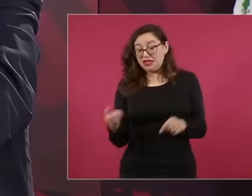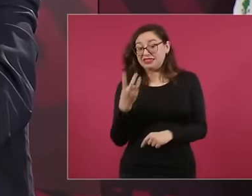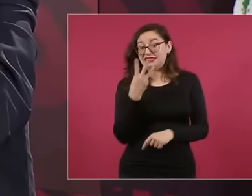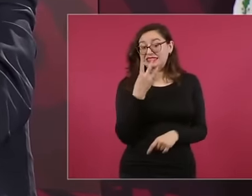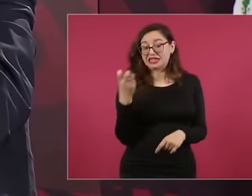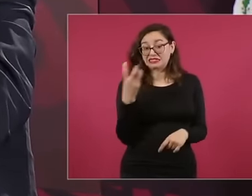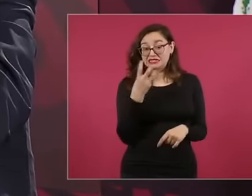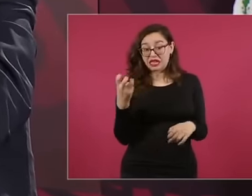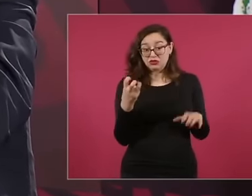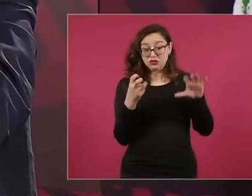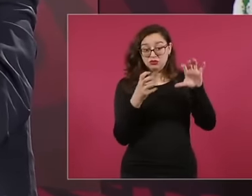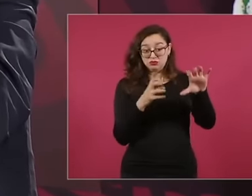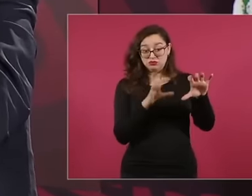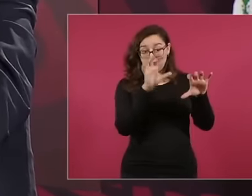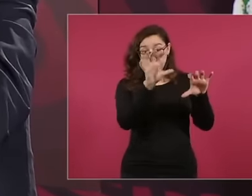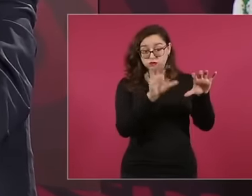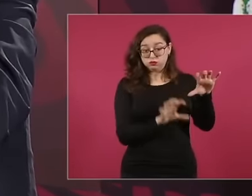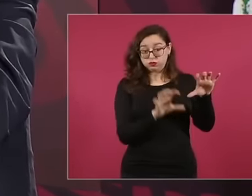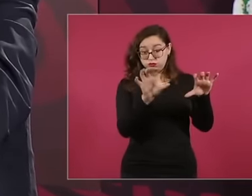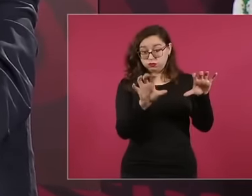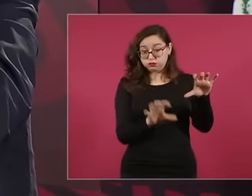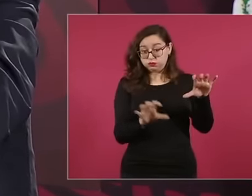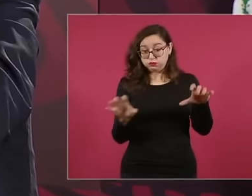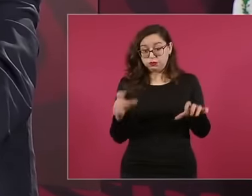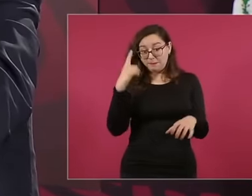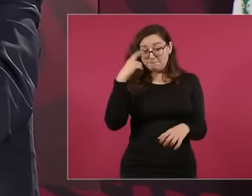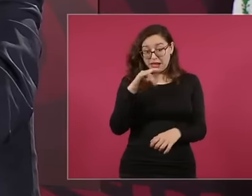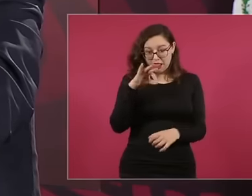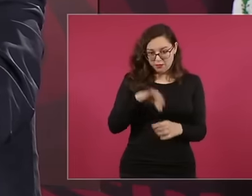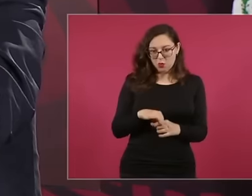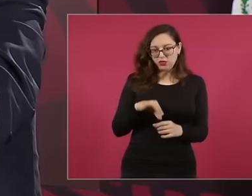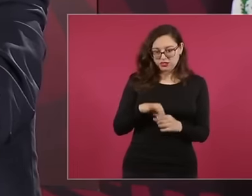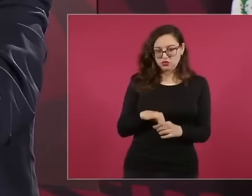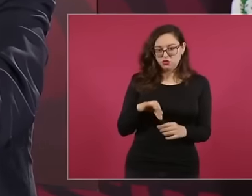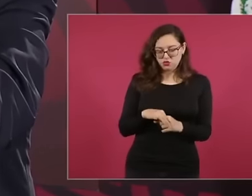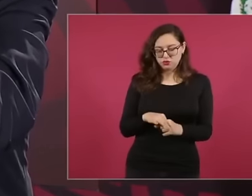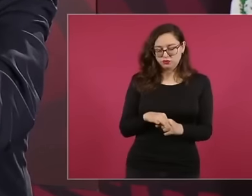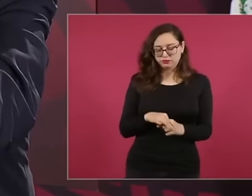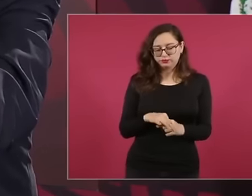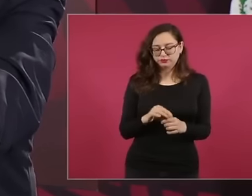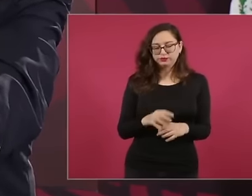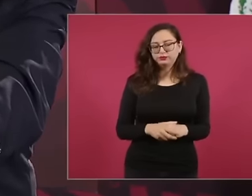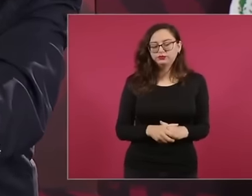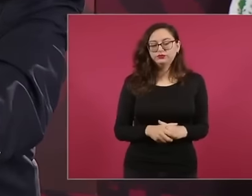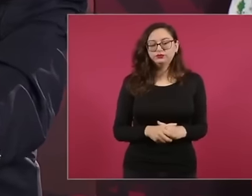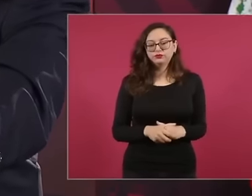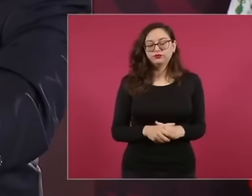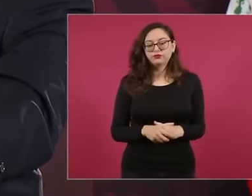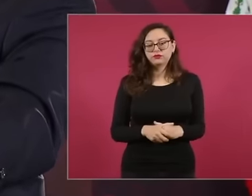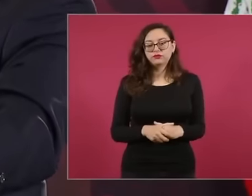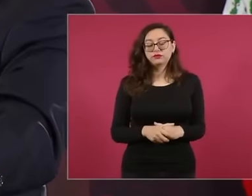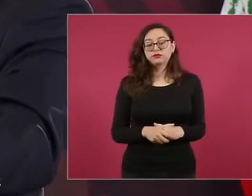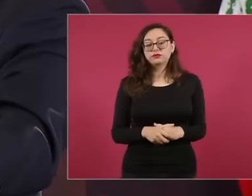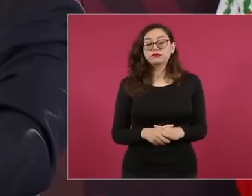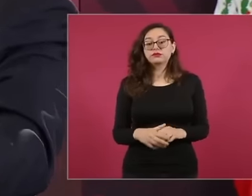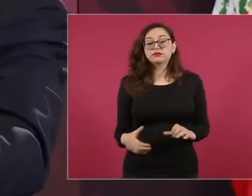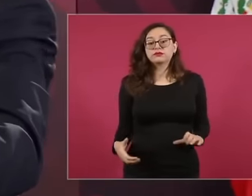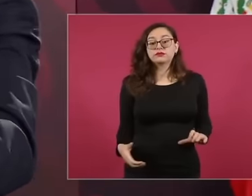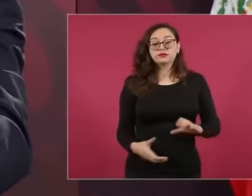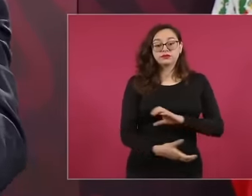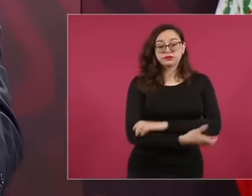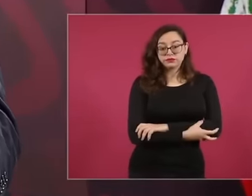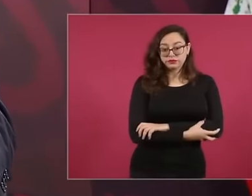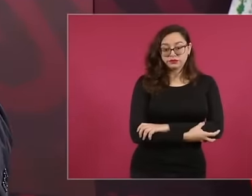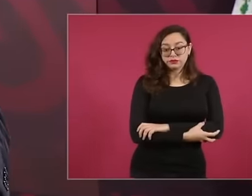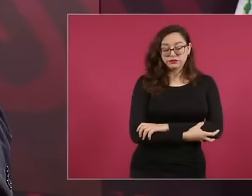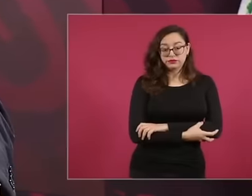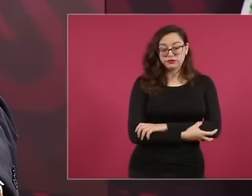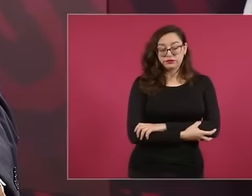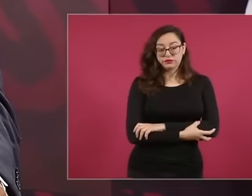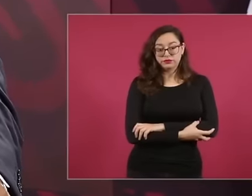federal districts and the coalition the transforming movement